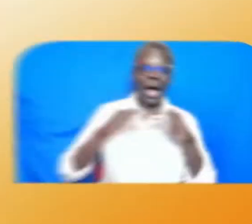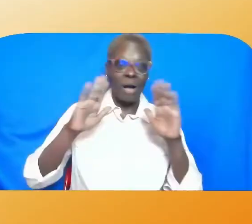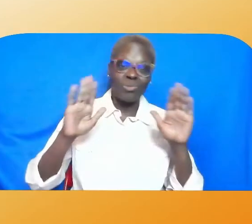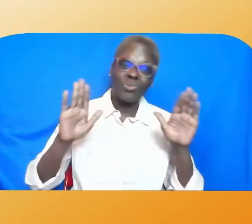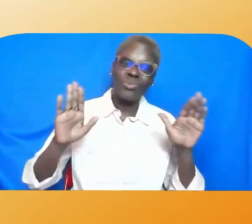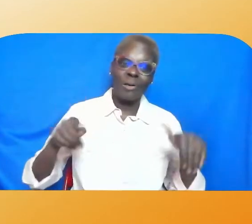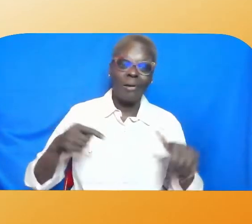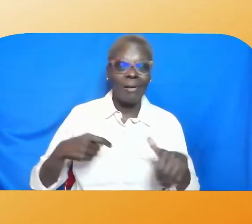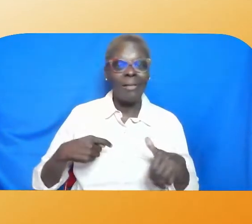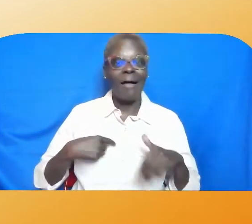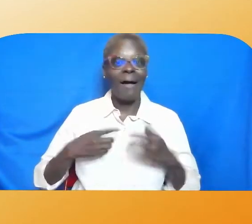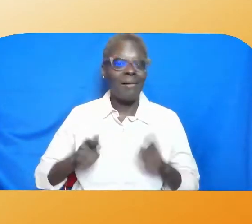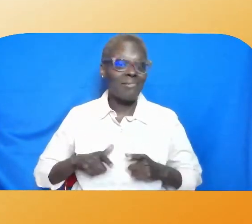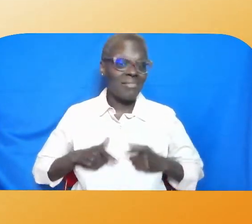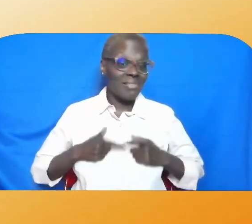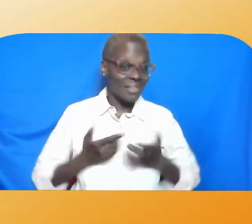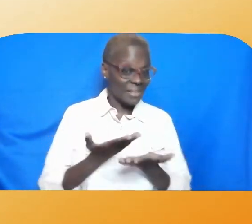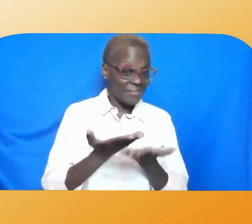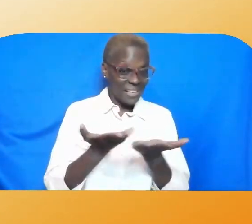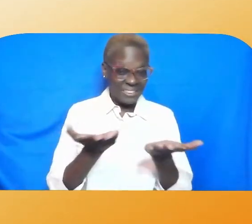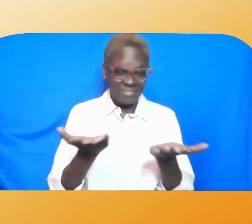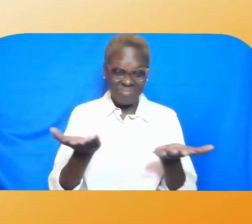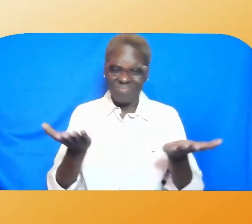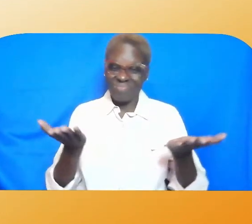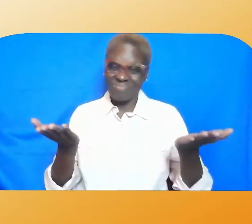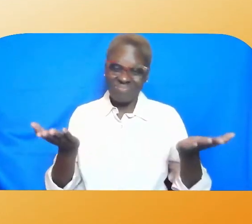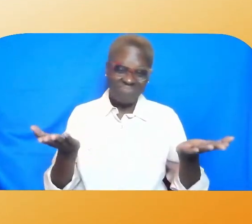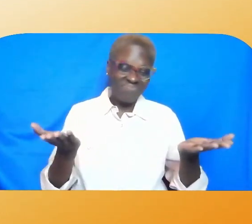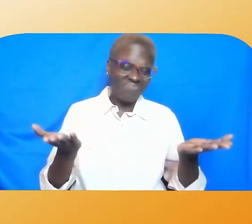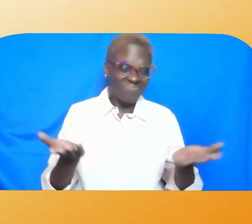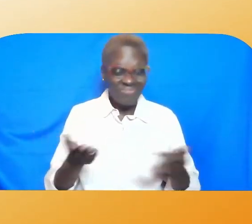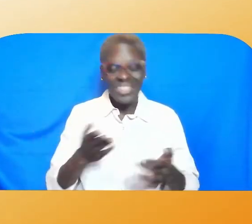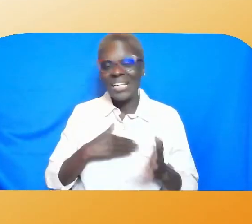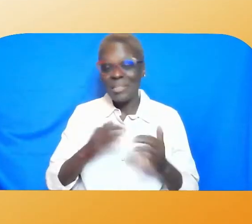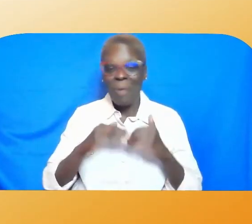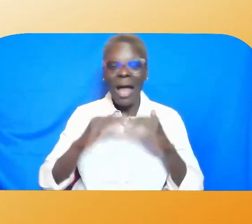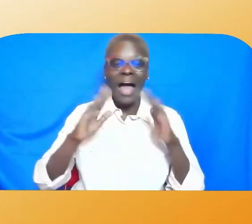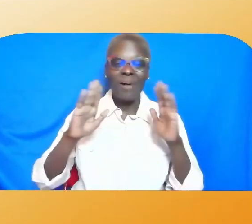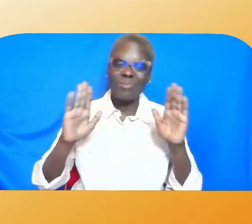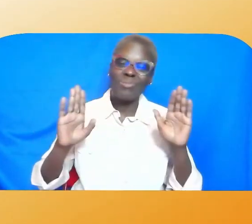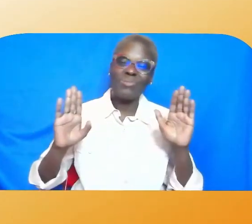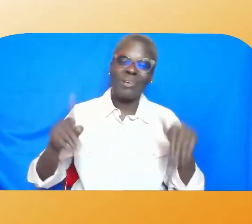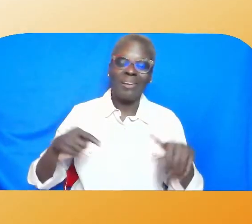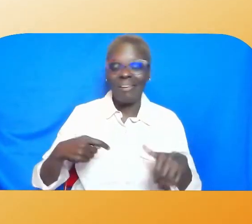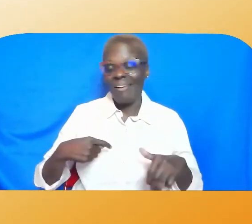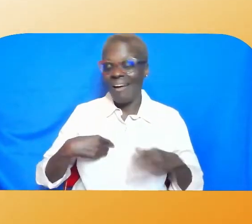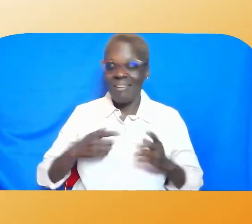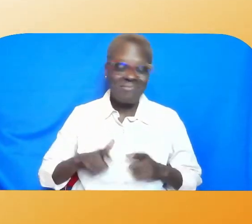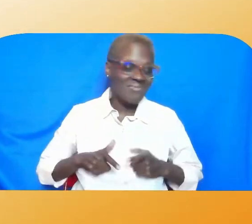How do we come together in all of our power. To just make one big light. Together.